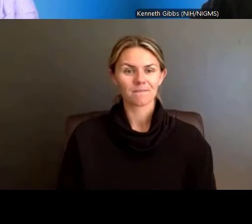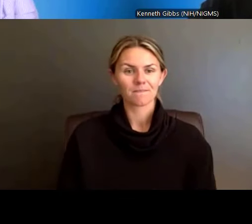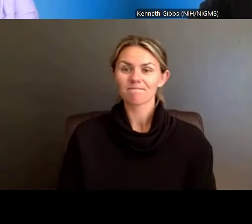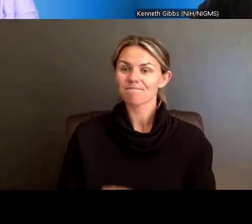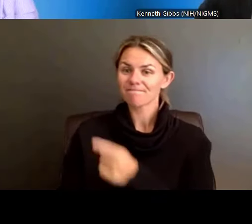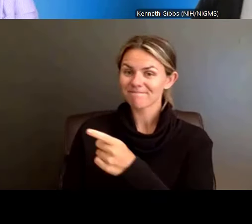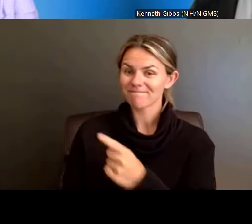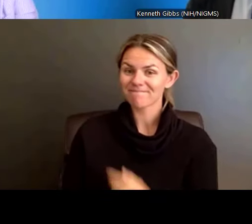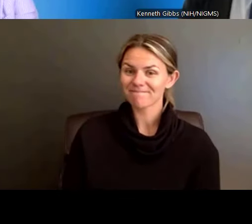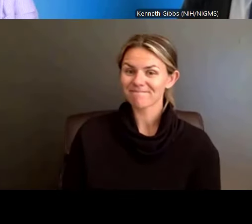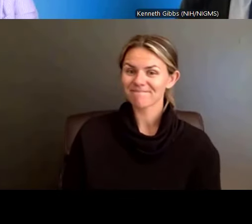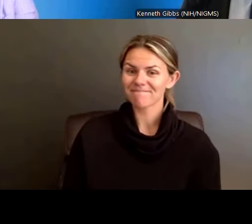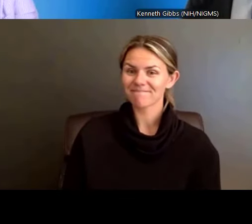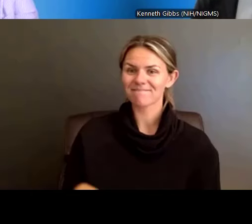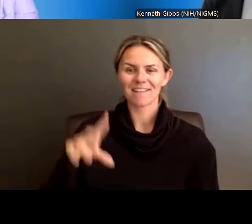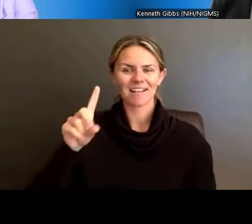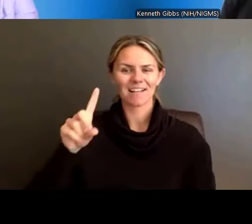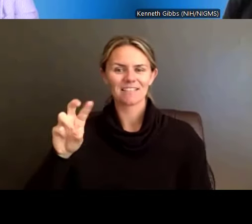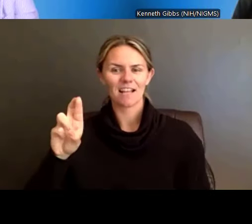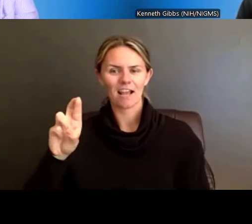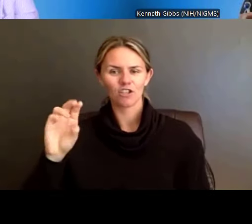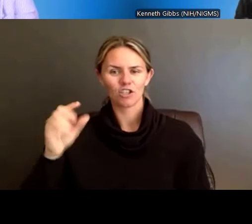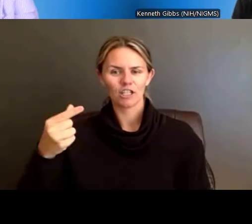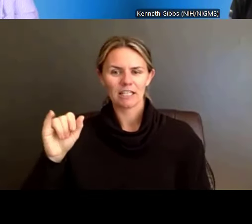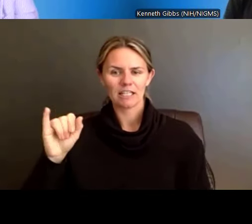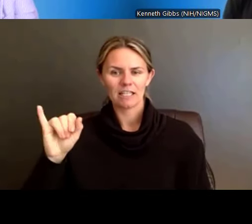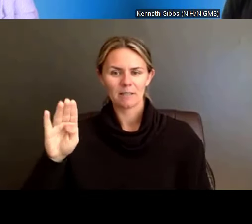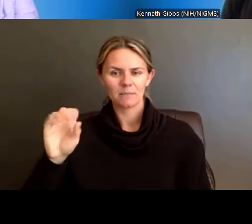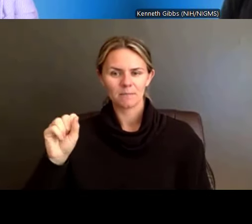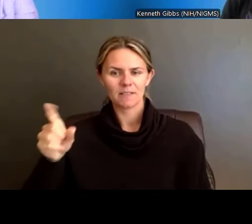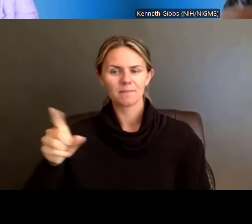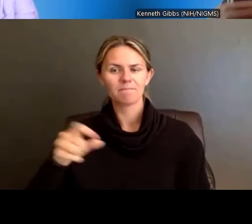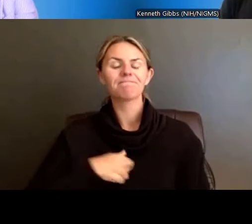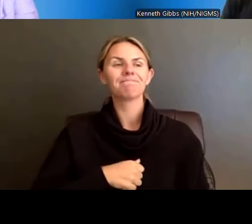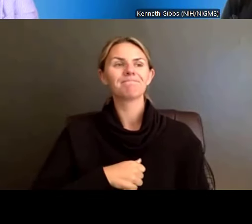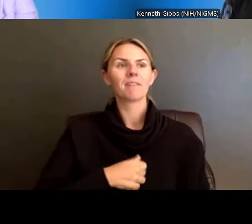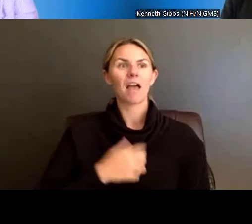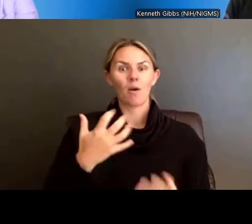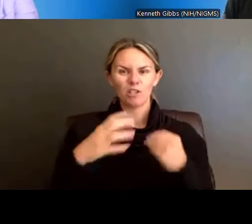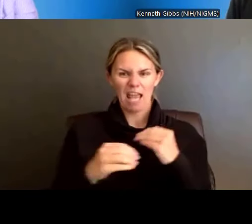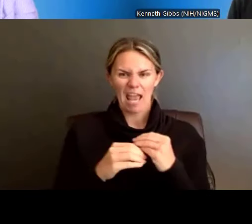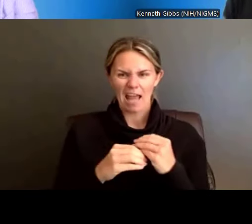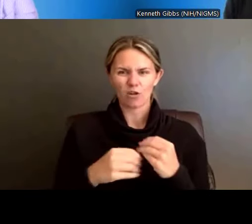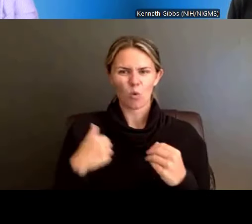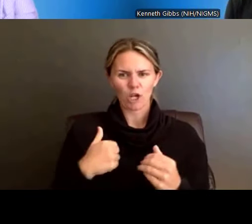Dr. Kenneth Gibbs: Yeah, I'll just add, again, we're previewing this now, we're working on the final tweaks.